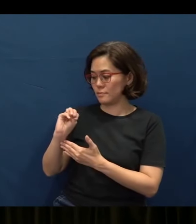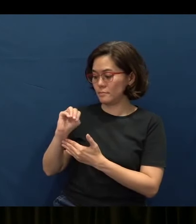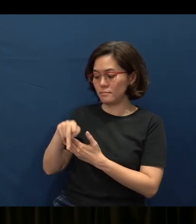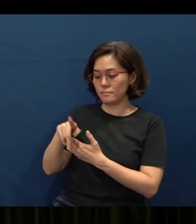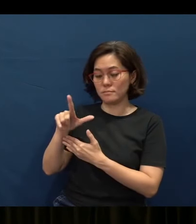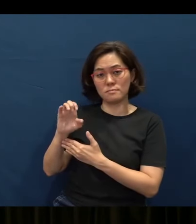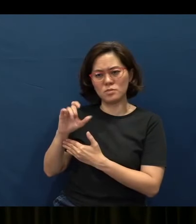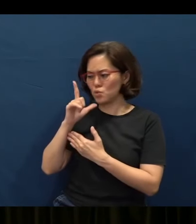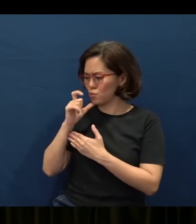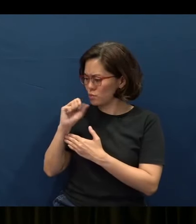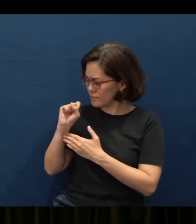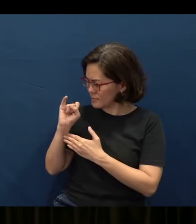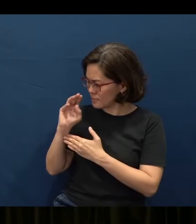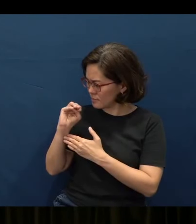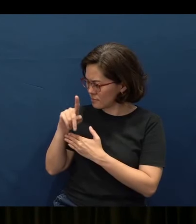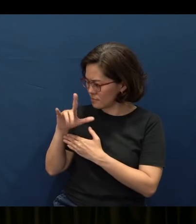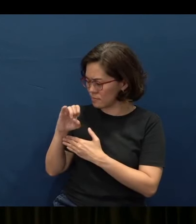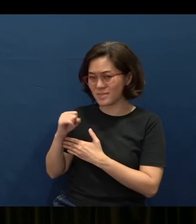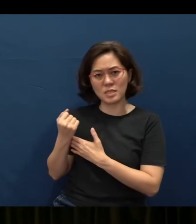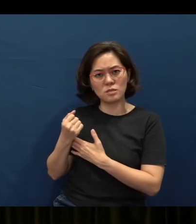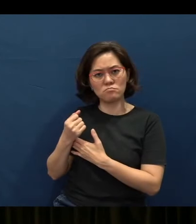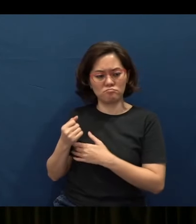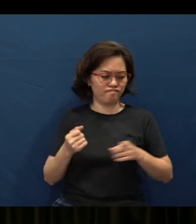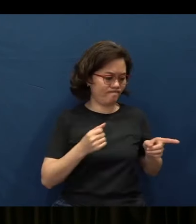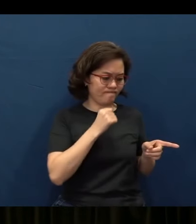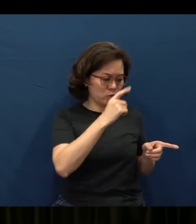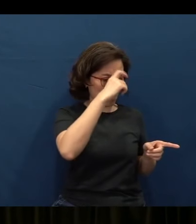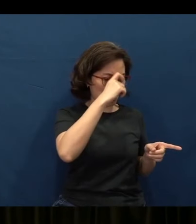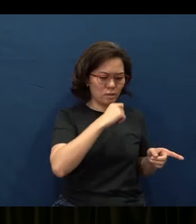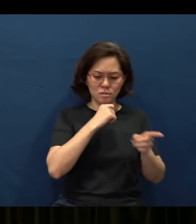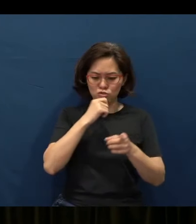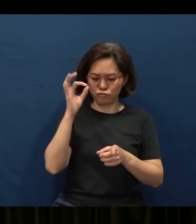You see, the simple are neither the wise nor the foolish.